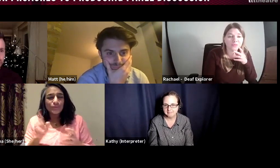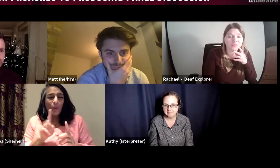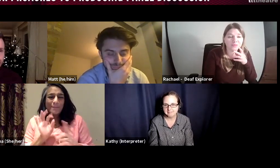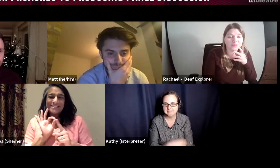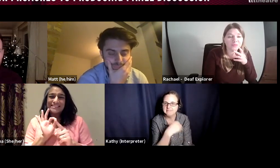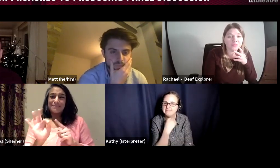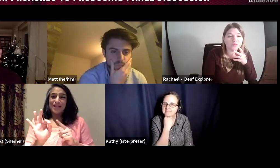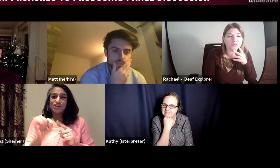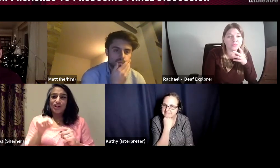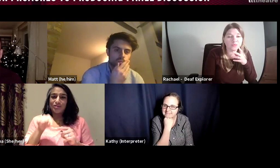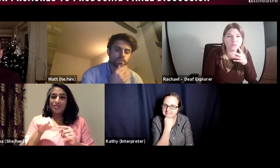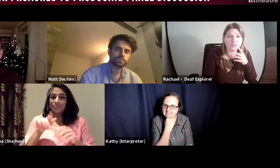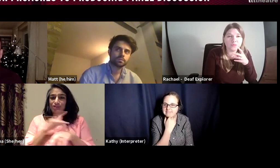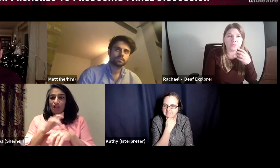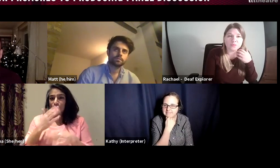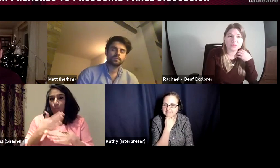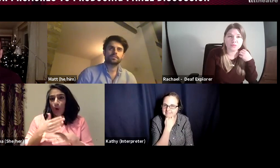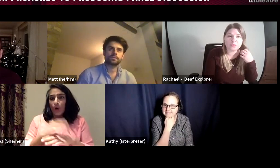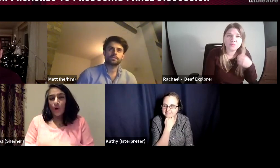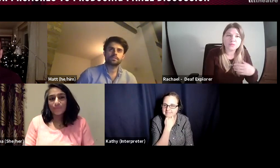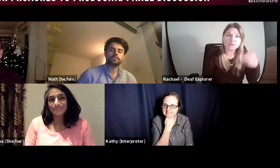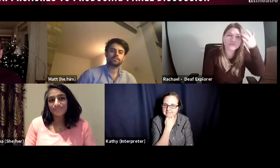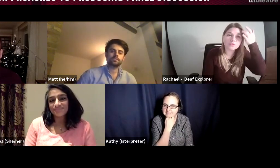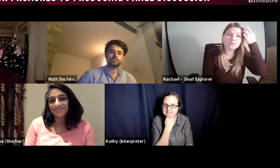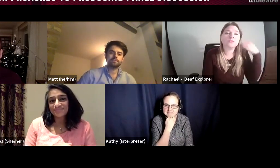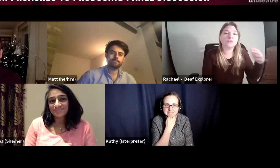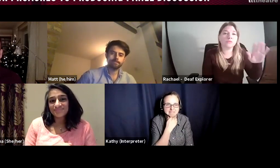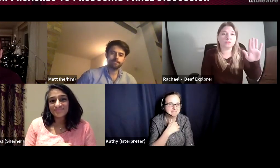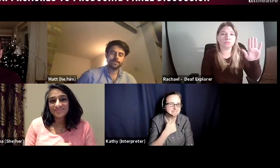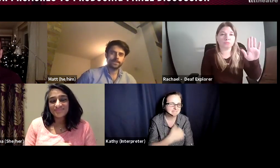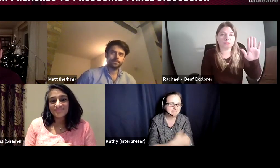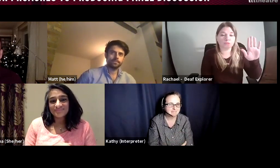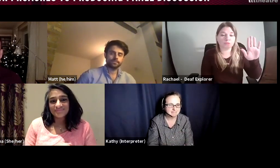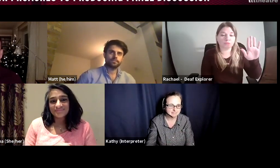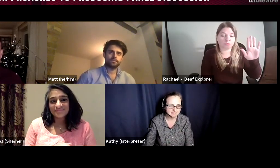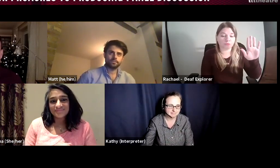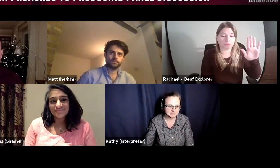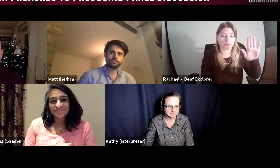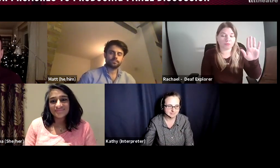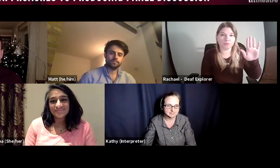It's what makes that role so special. ALEX: